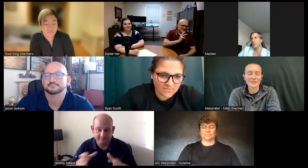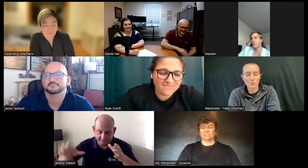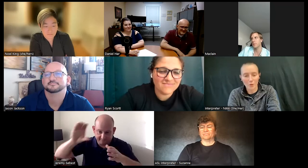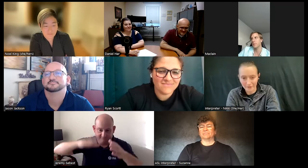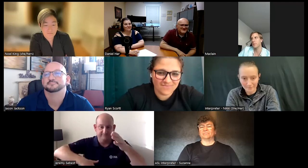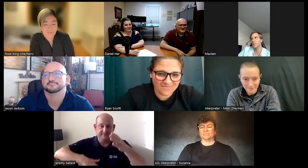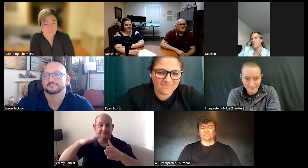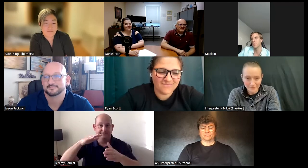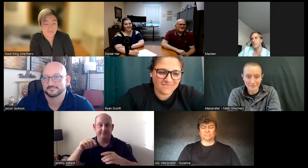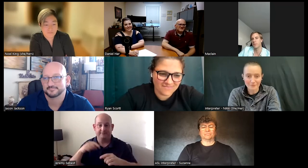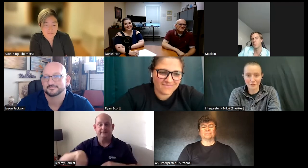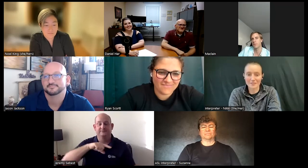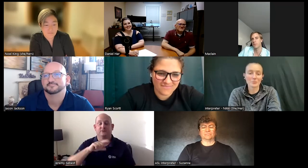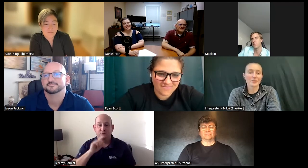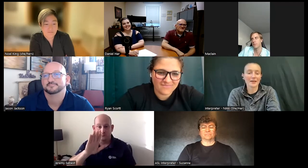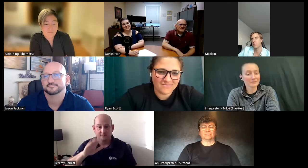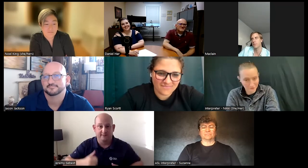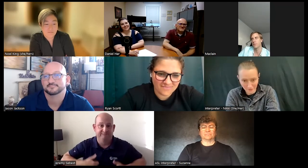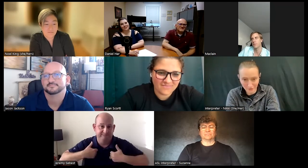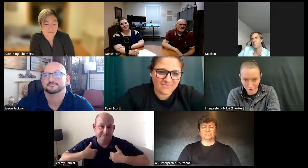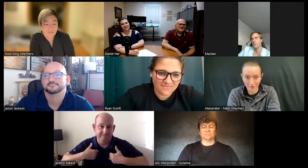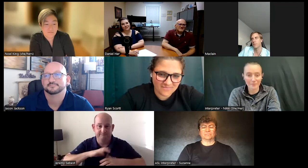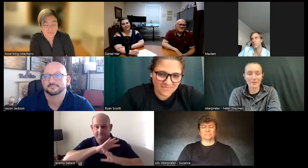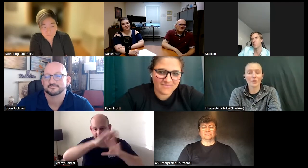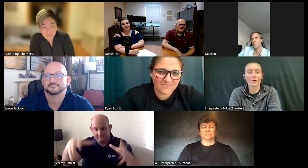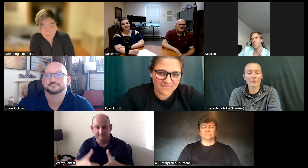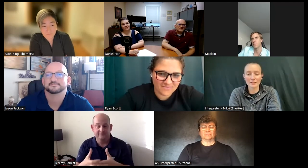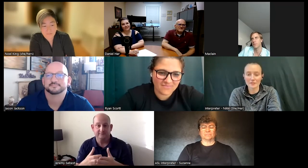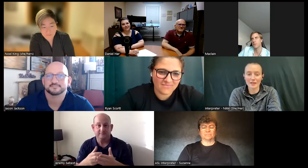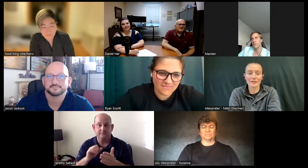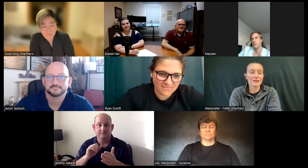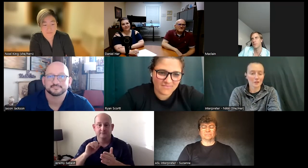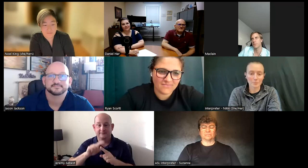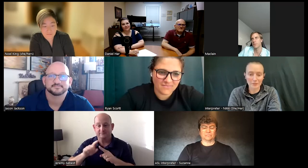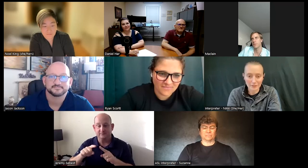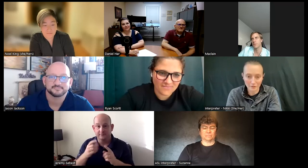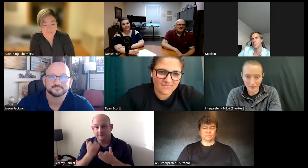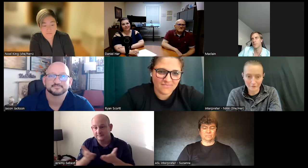is water for example that fills up the jar you know things that complete your